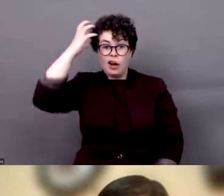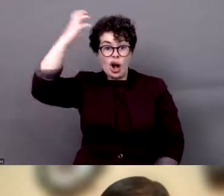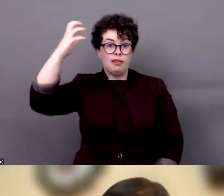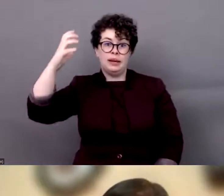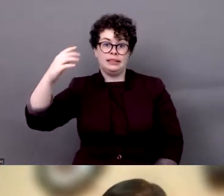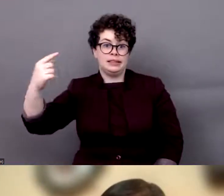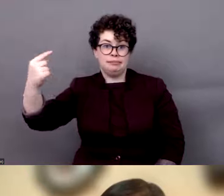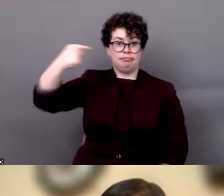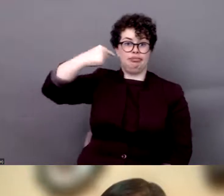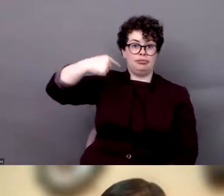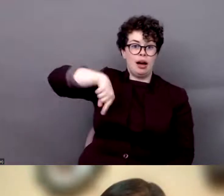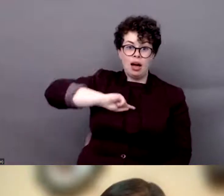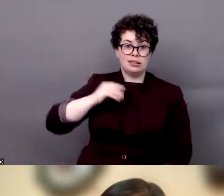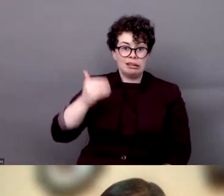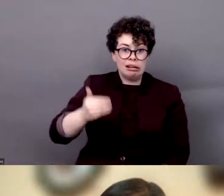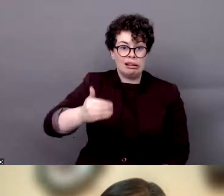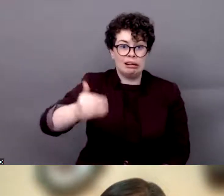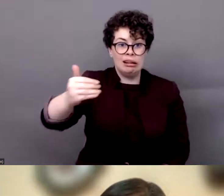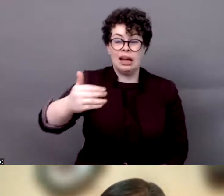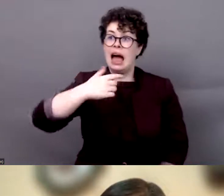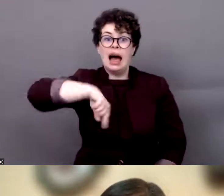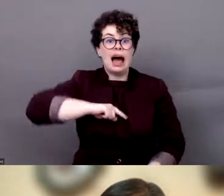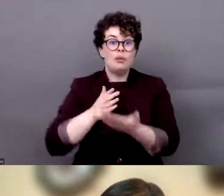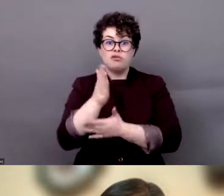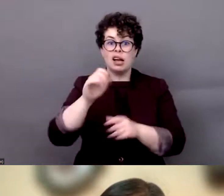regarding removal of rights from persons with disabilities.